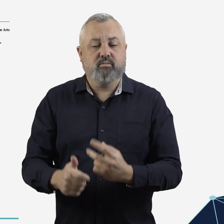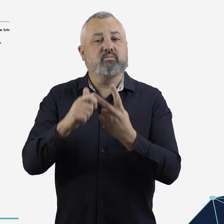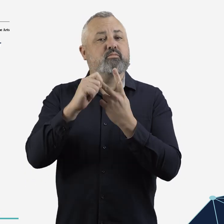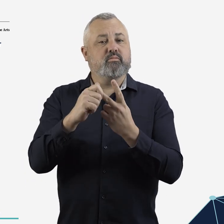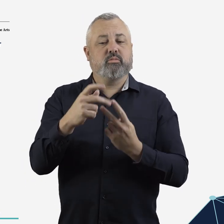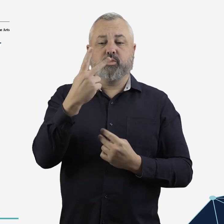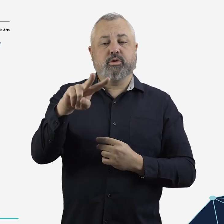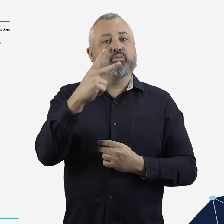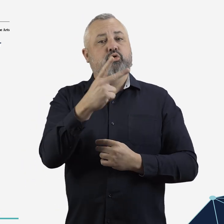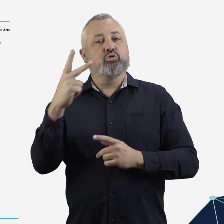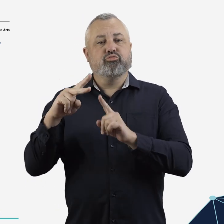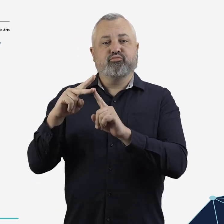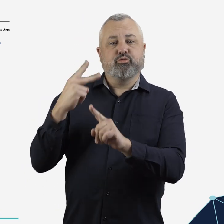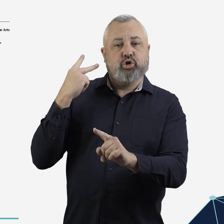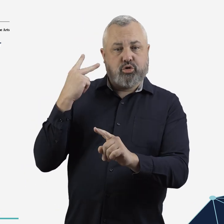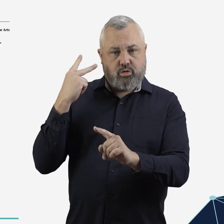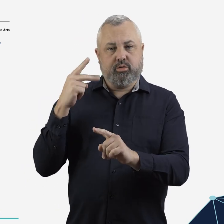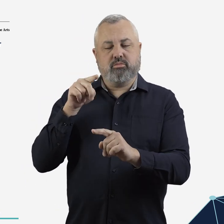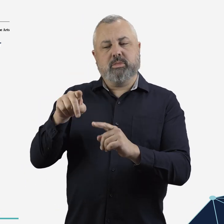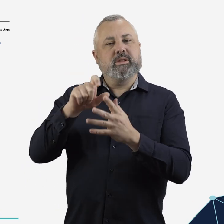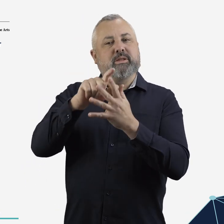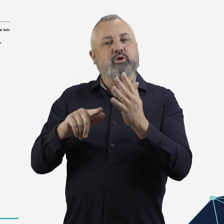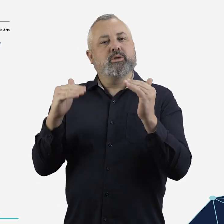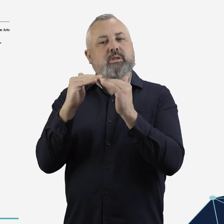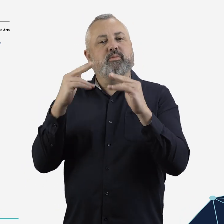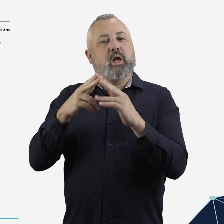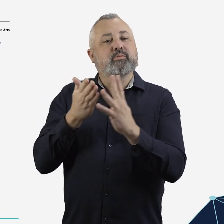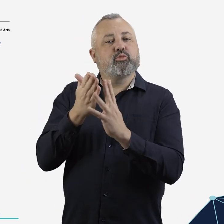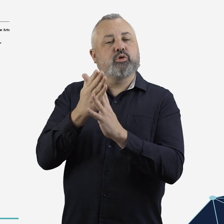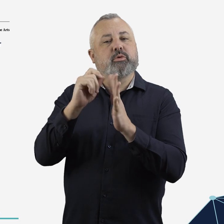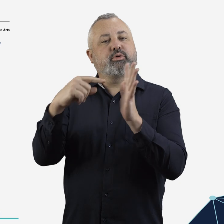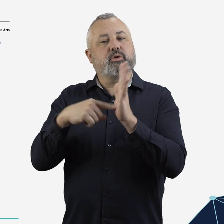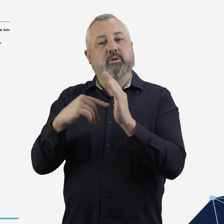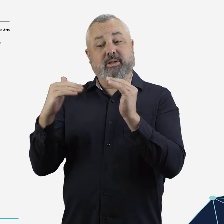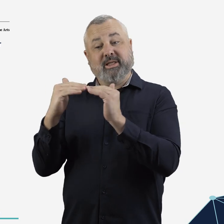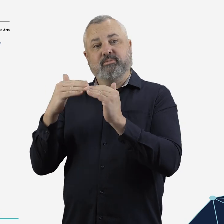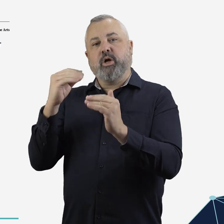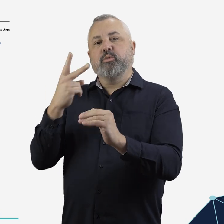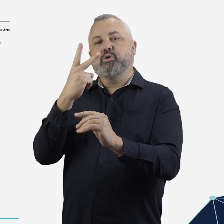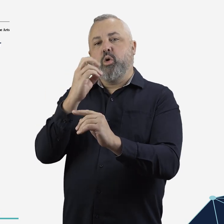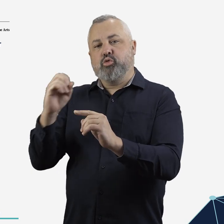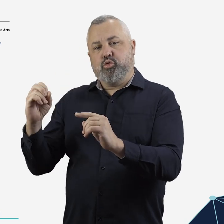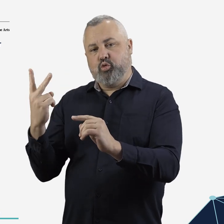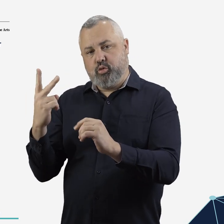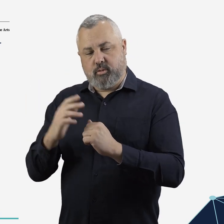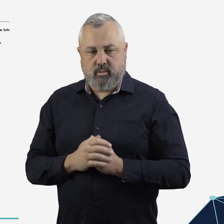and to the 2022 Review of the Disability Standards for Accessible Public Transport 2002 and submissions made in